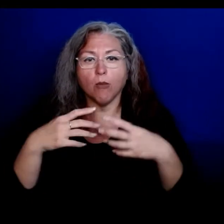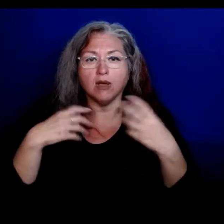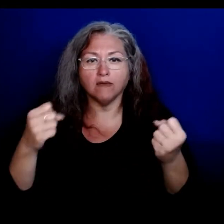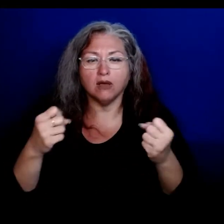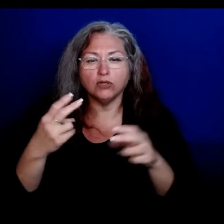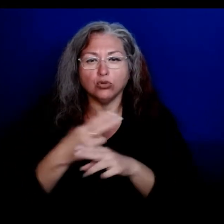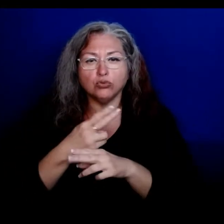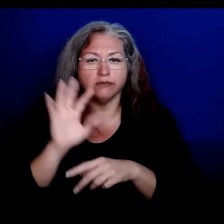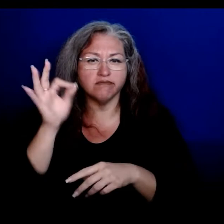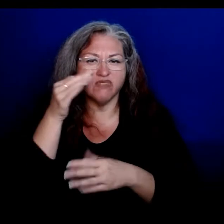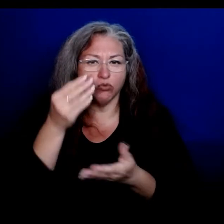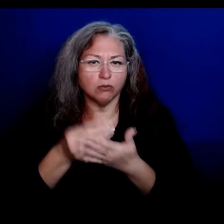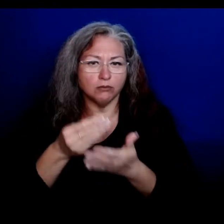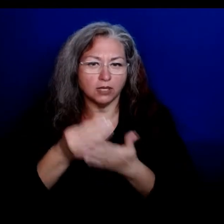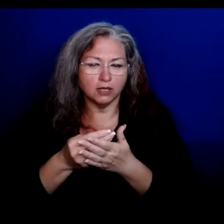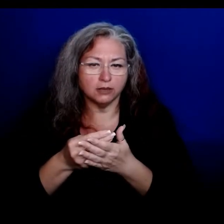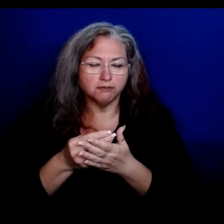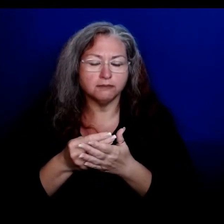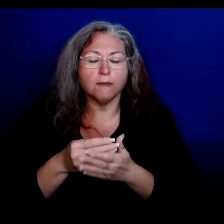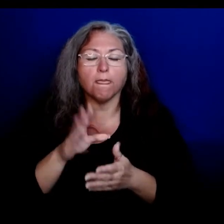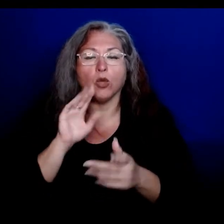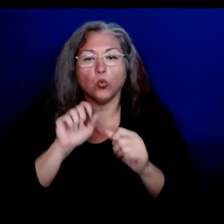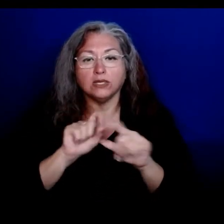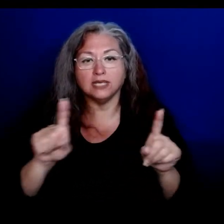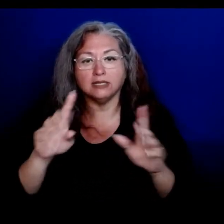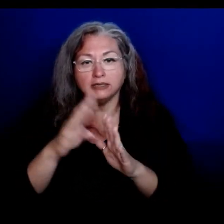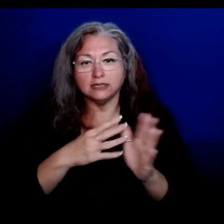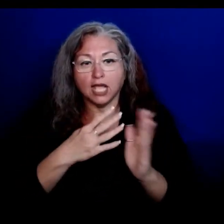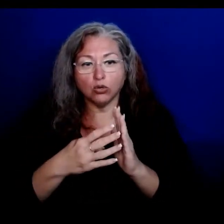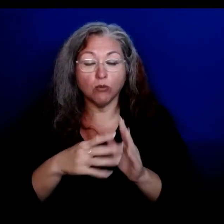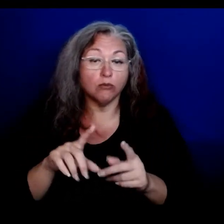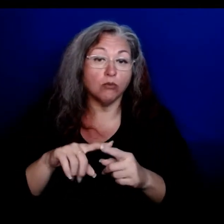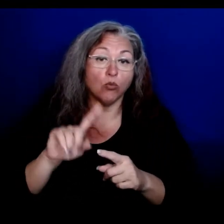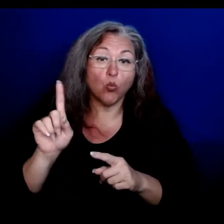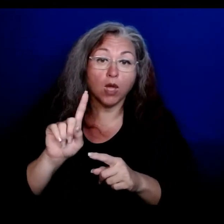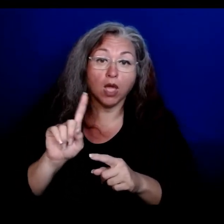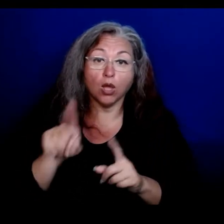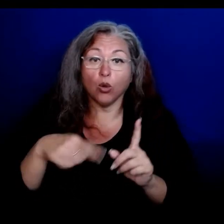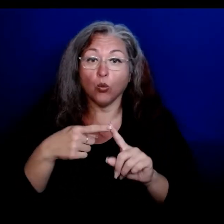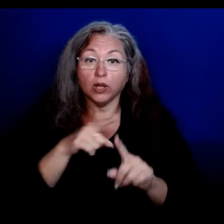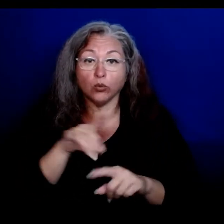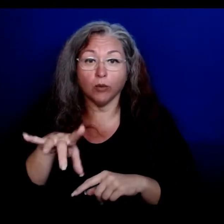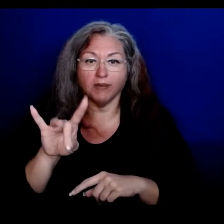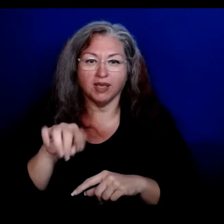of Health using federal funding. We will send out a schedule of where and when you can pick them up later this week